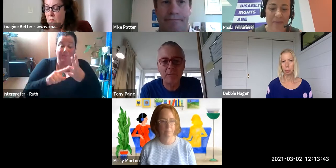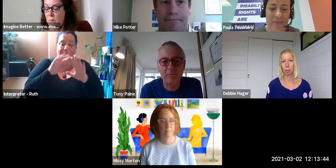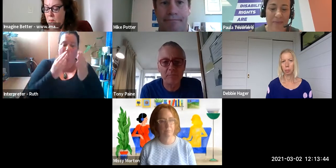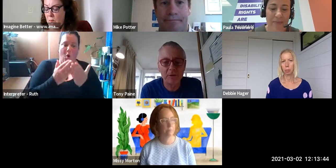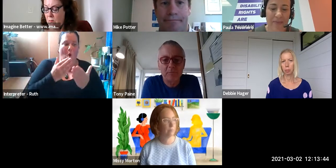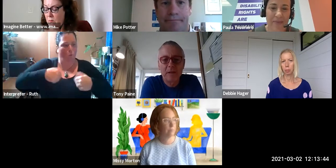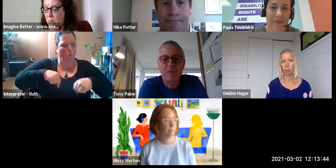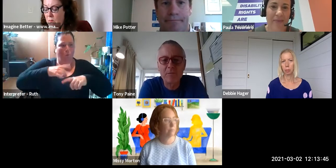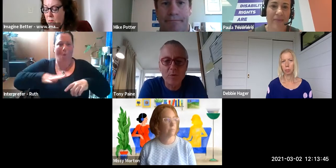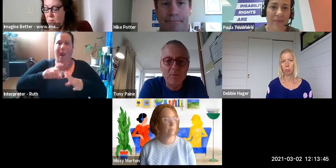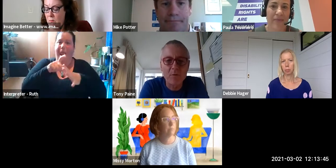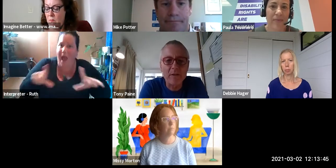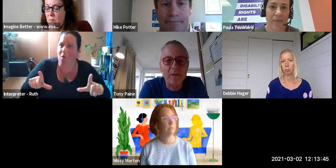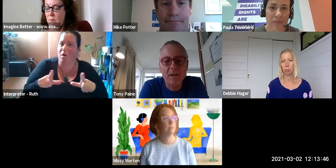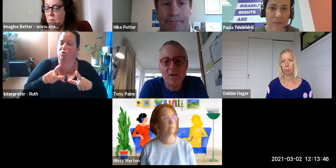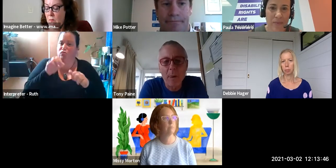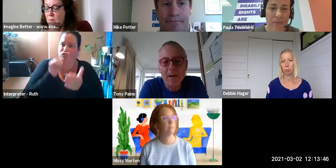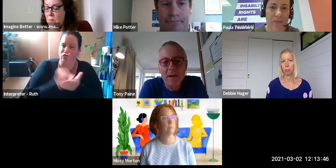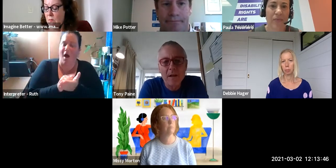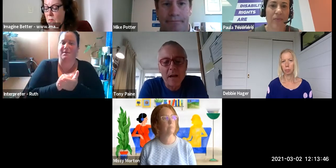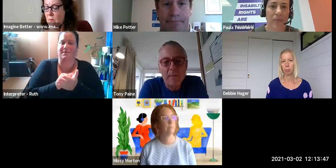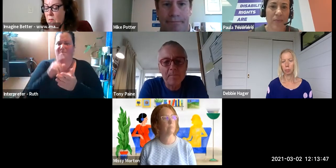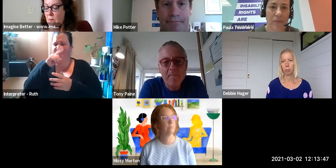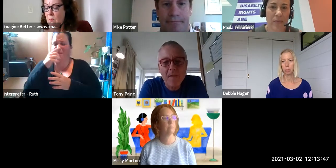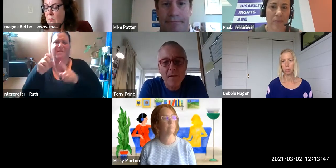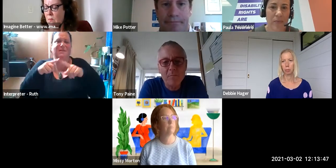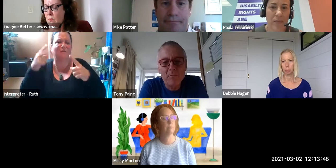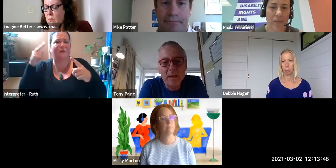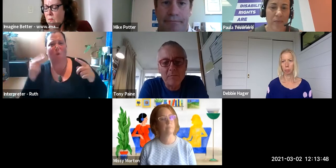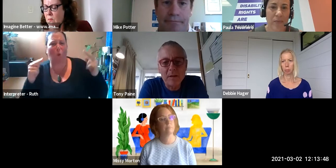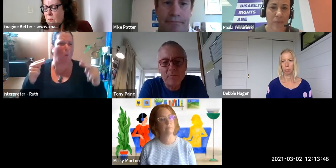different you know ...have different points of view about those things.